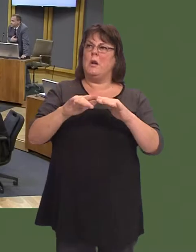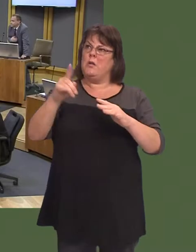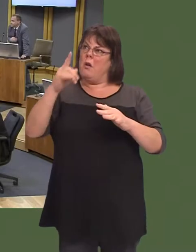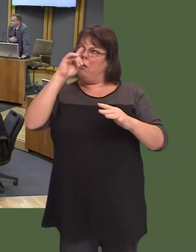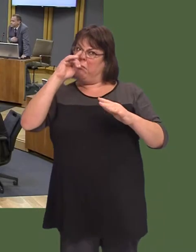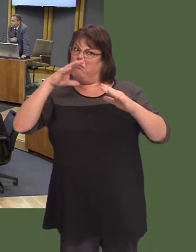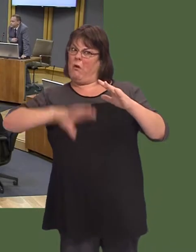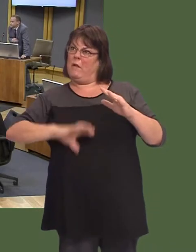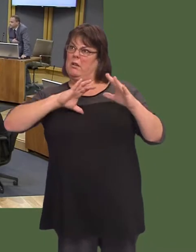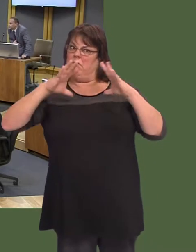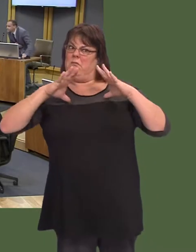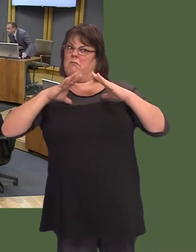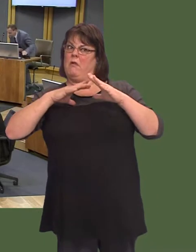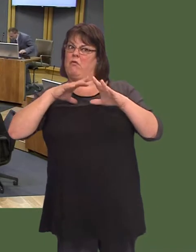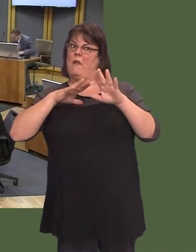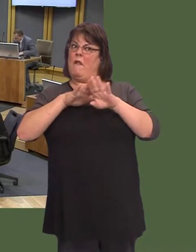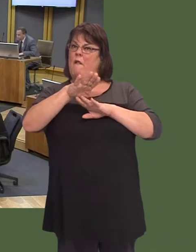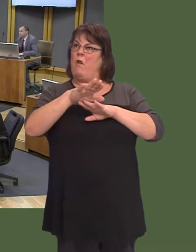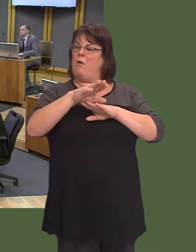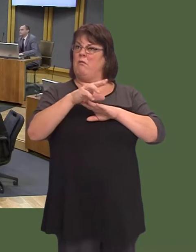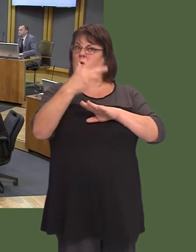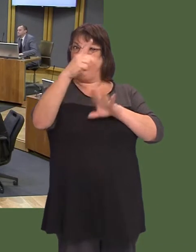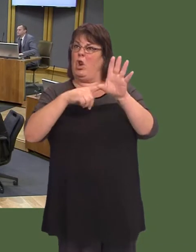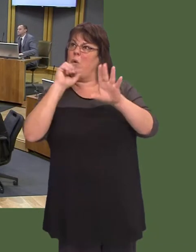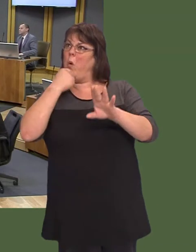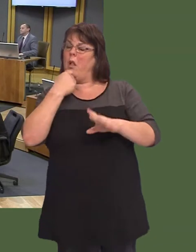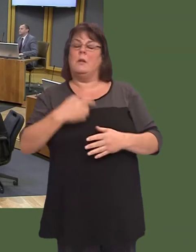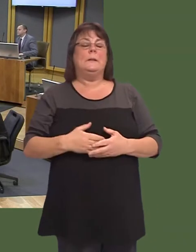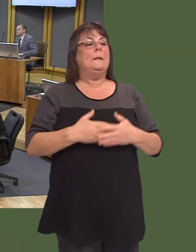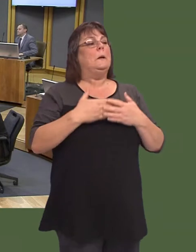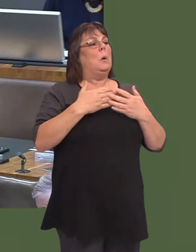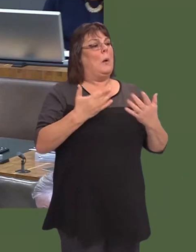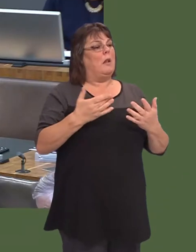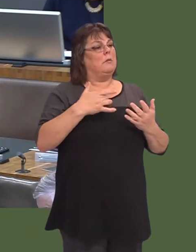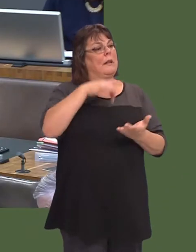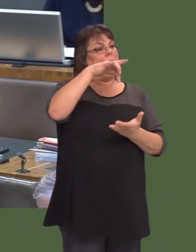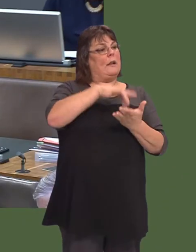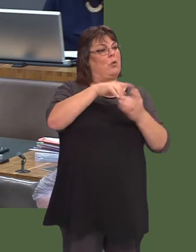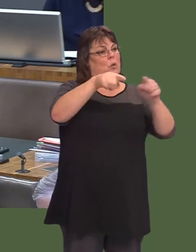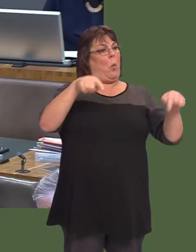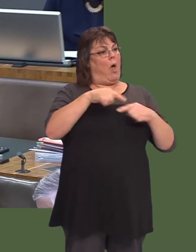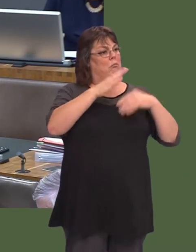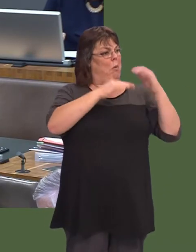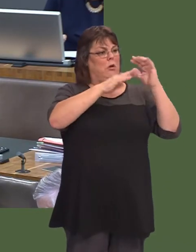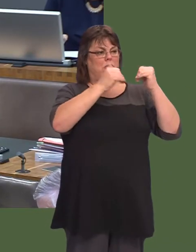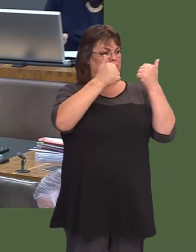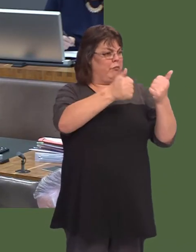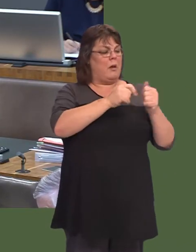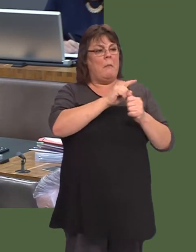in the summer of 2020? Carwyn Jones: Yes. Central Square is being developed rapidly now. With regard to Cardiff Central station, thatís a matter for Network Rail. We have pushed Network Rail.